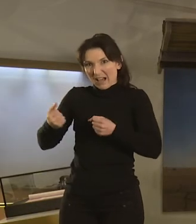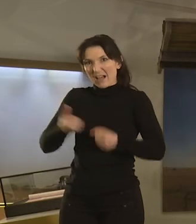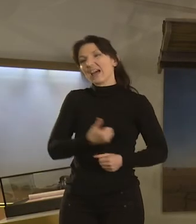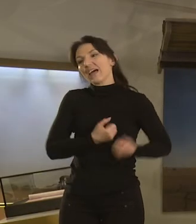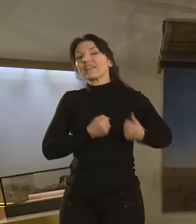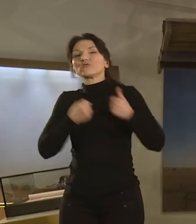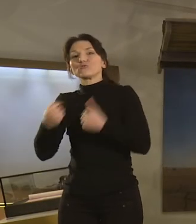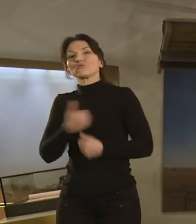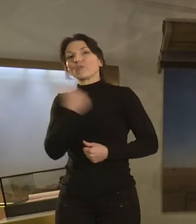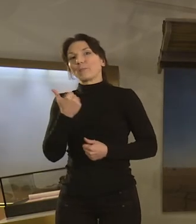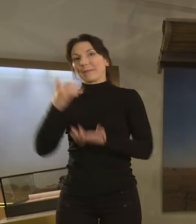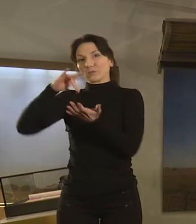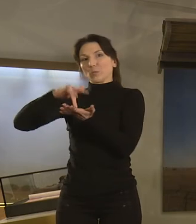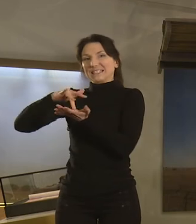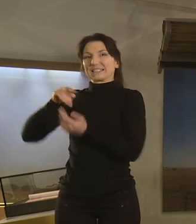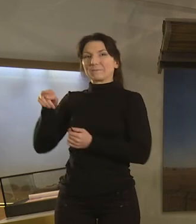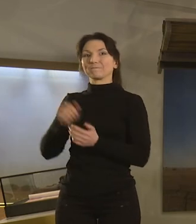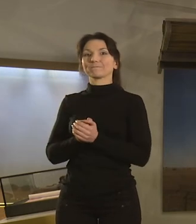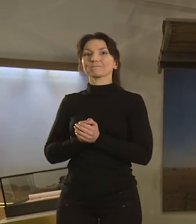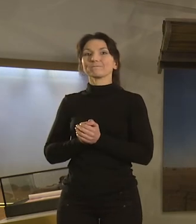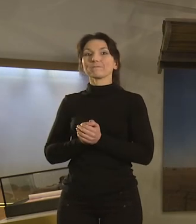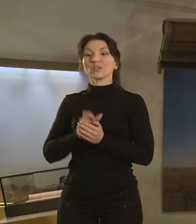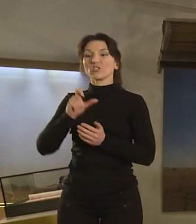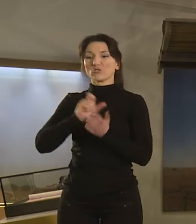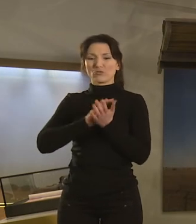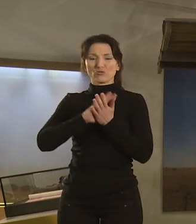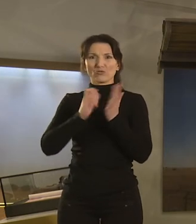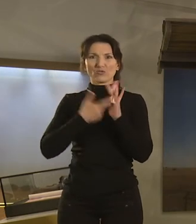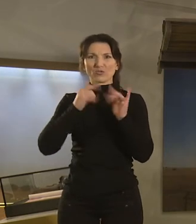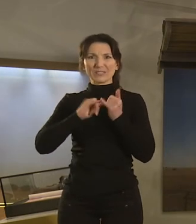Chris’s fleece was so big that it was hurting him. He couldn’t move very well